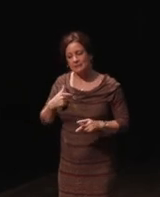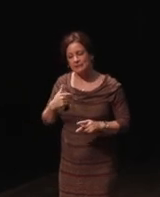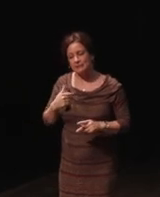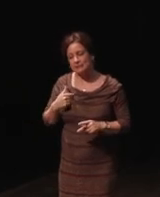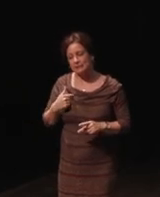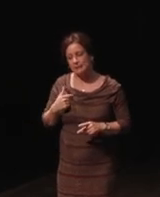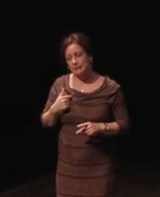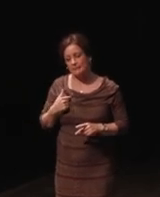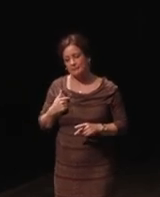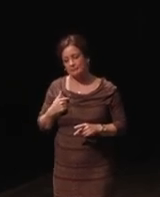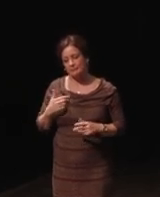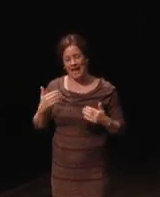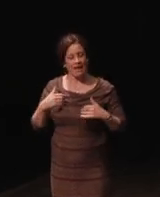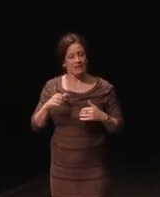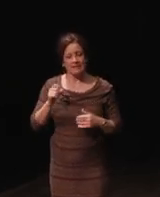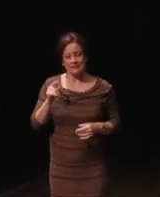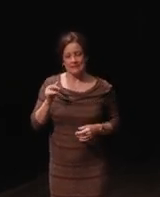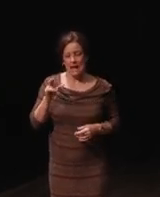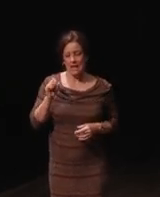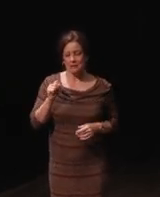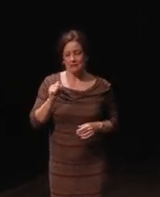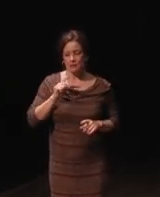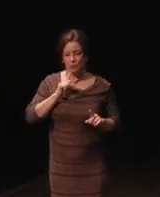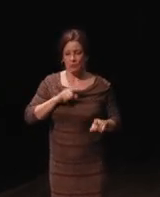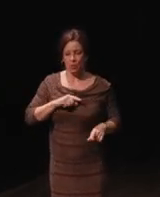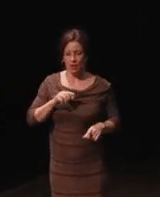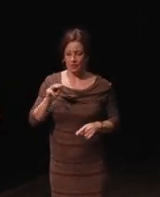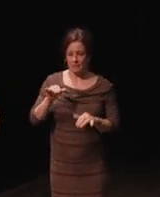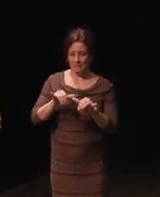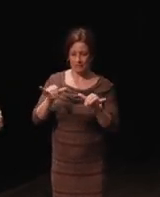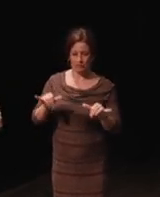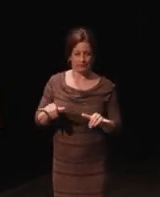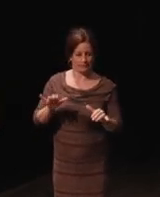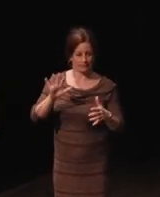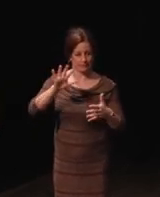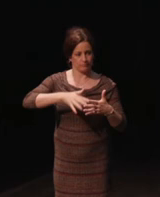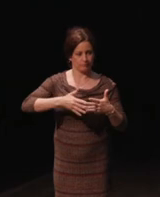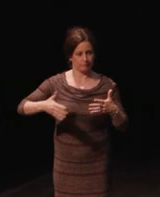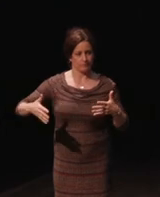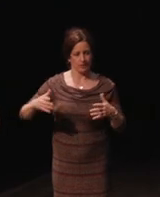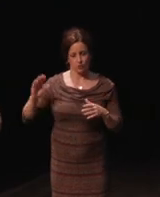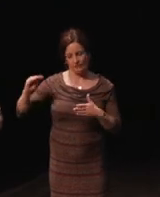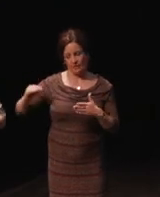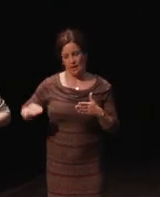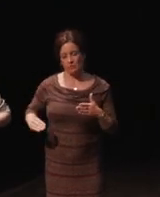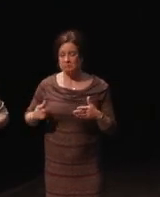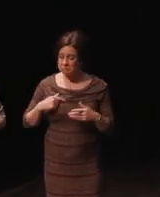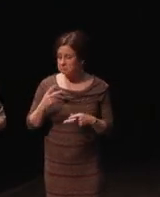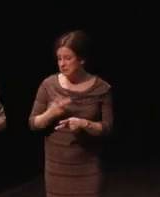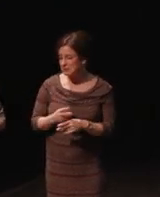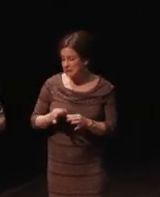I have a status report matrix type thing for them to fill out, and I keep it relatively easy on them where they can